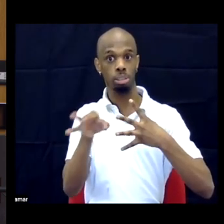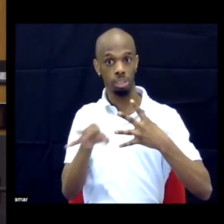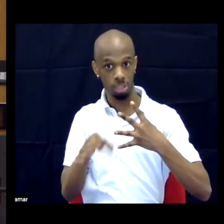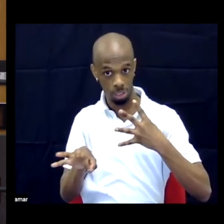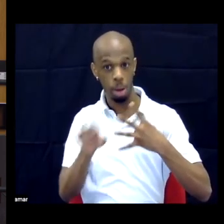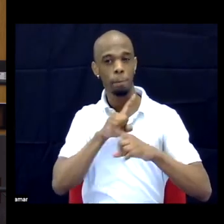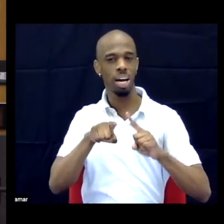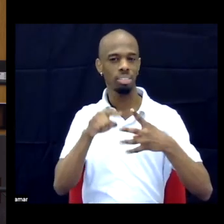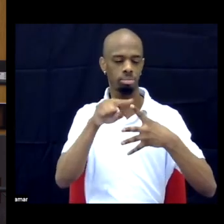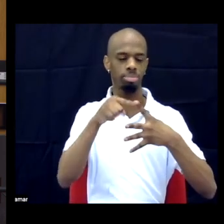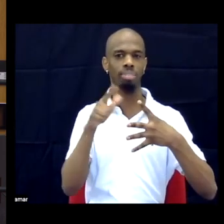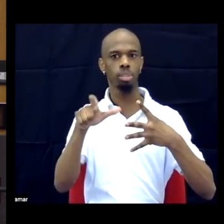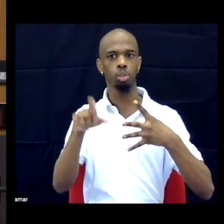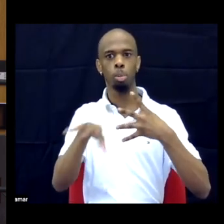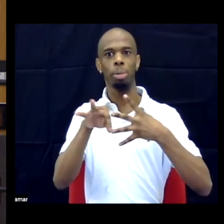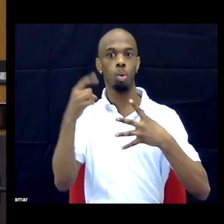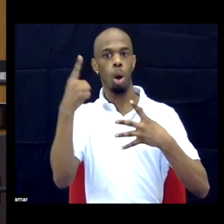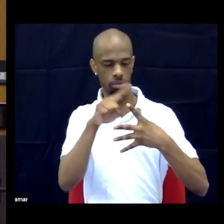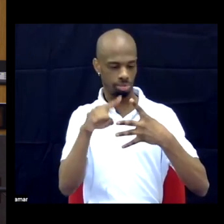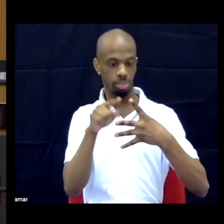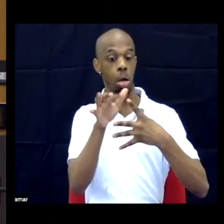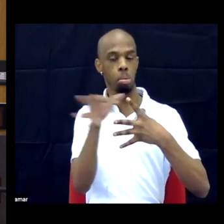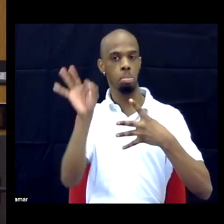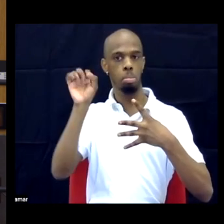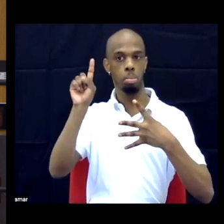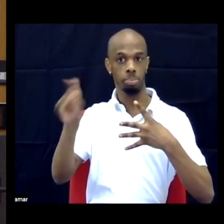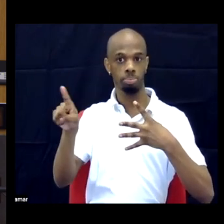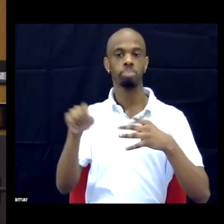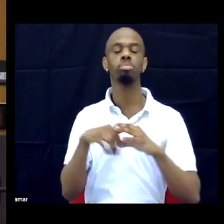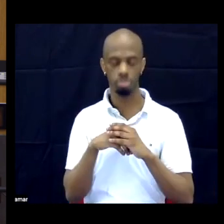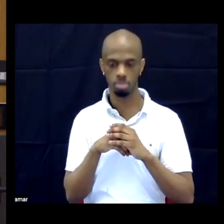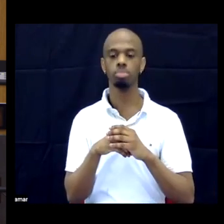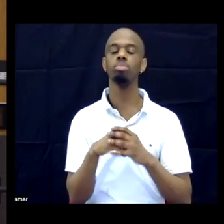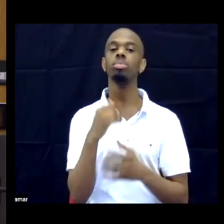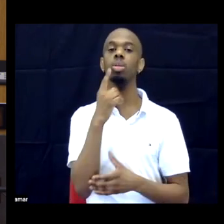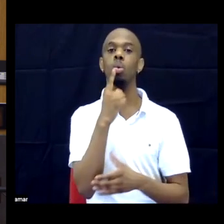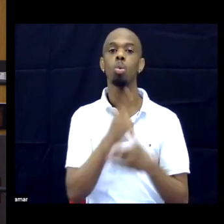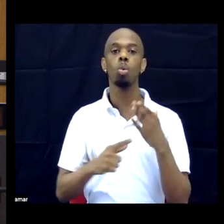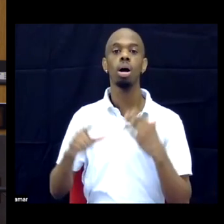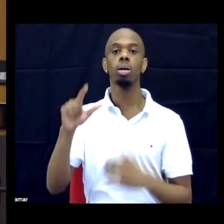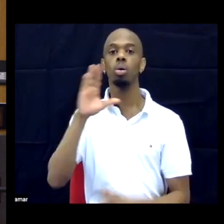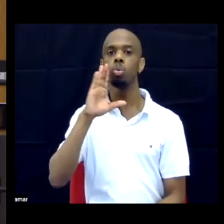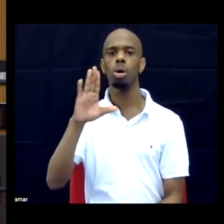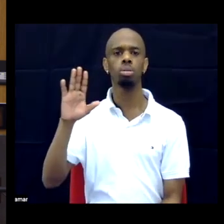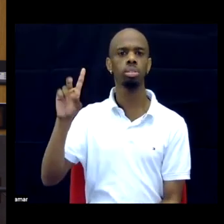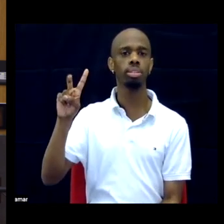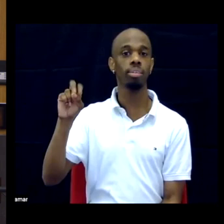of the four questions. What might a volume on queer disability politics look like? DR.